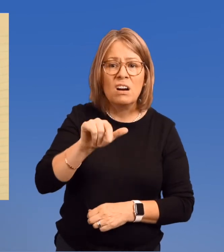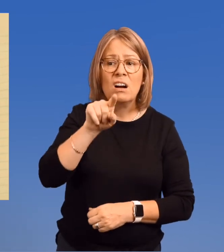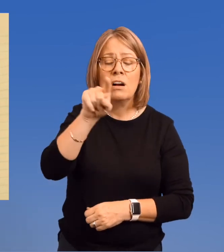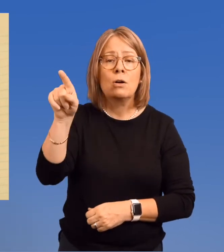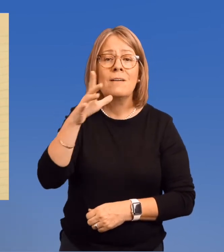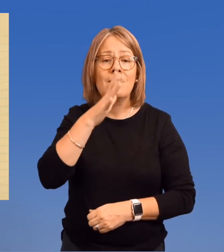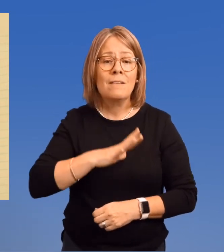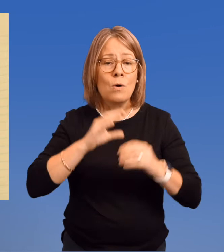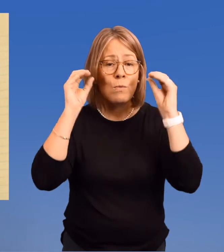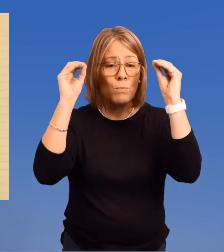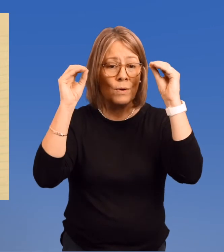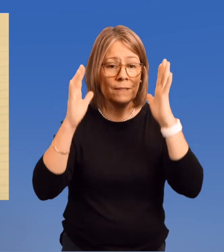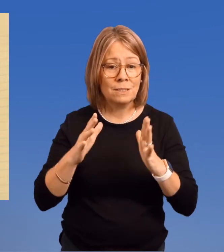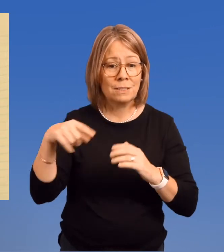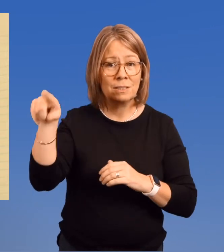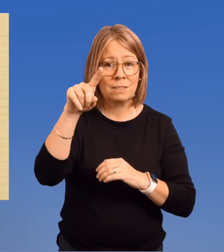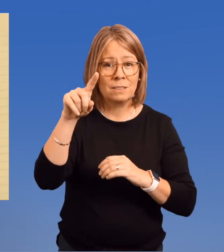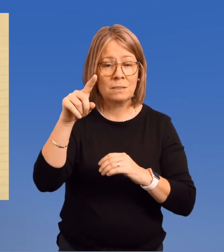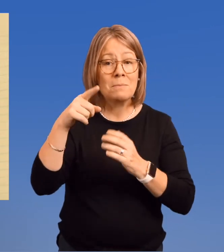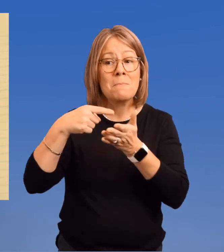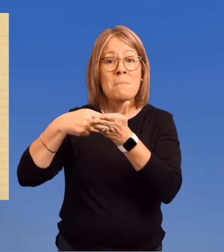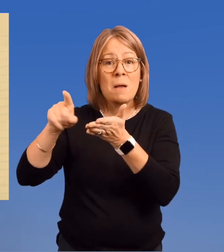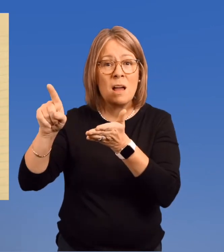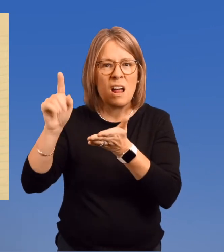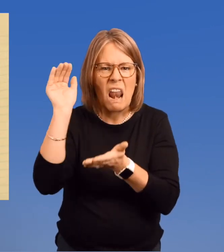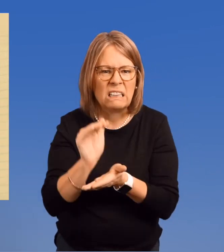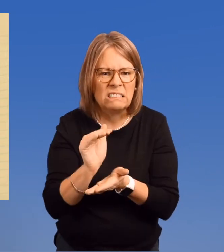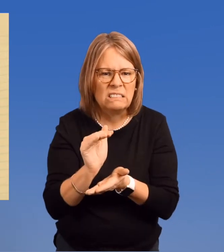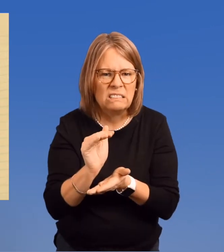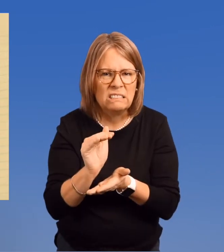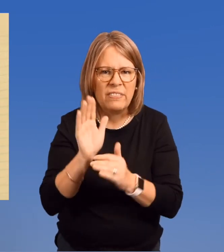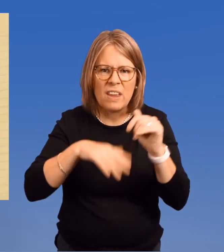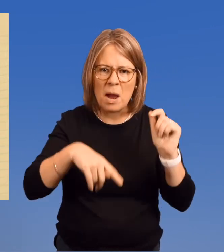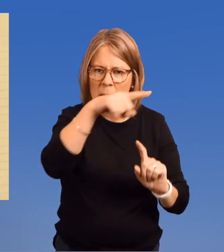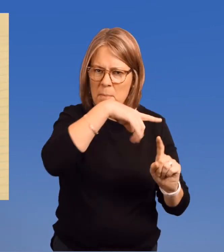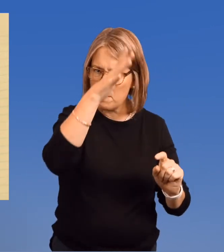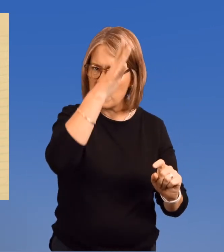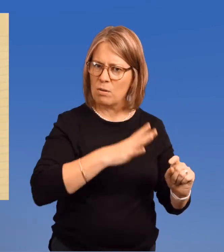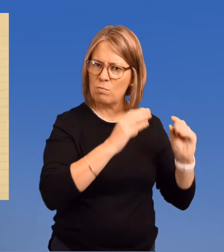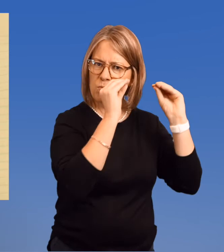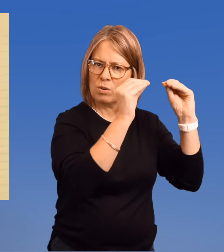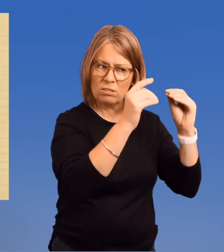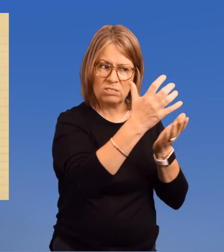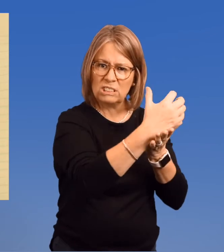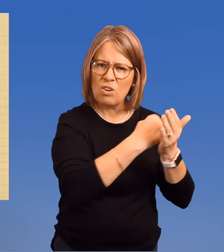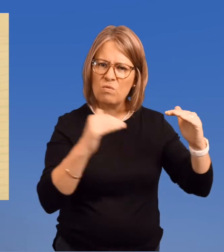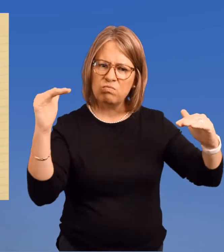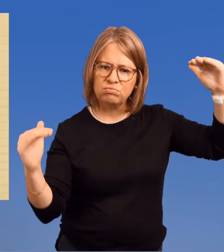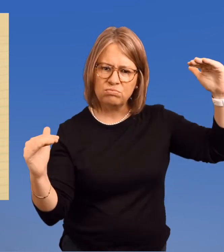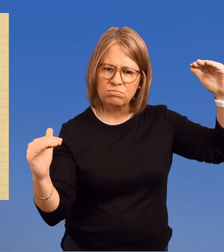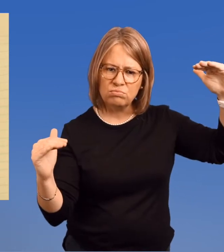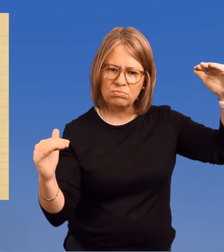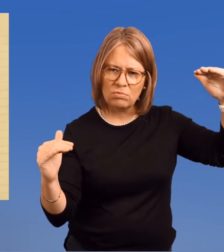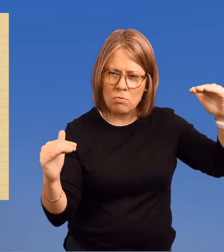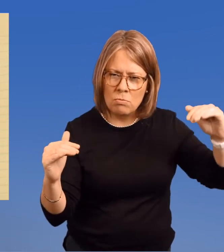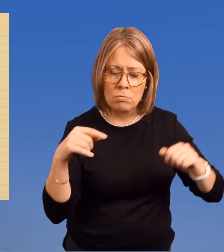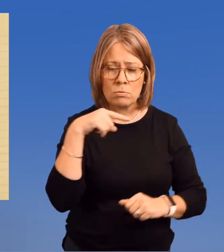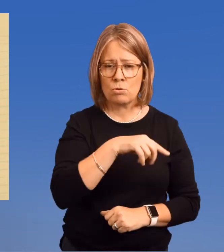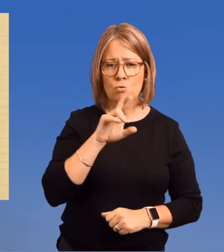out that female professors were being paid less than male professors.